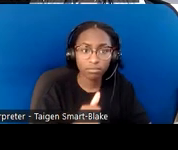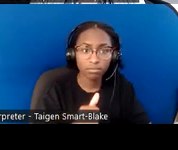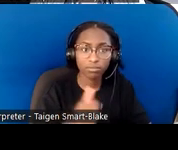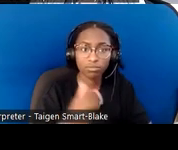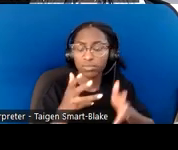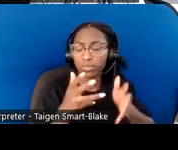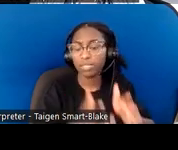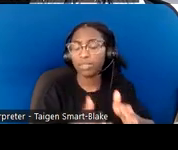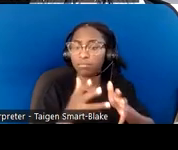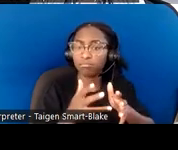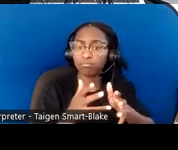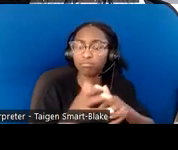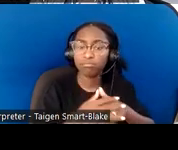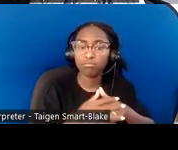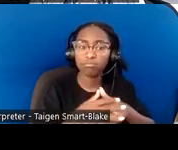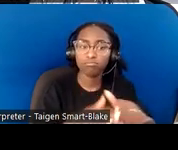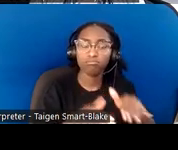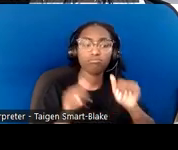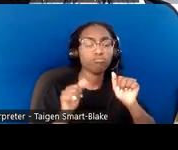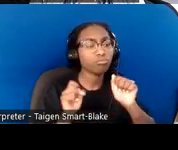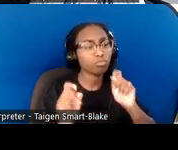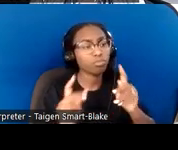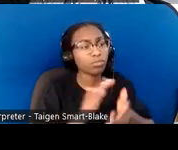but also prayerfully considering what happens next.